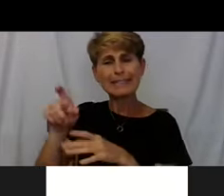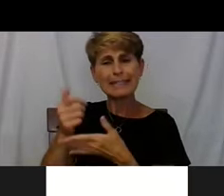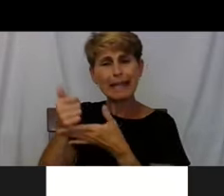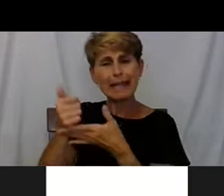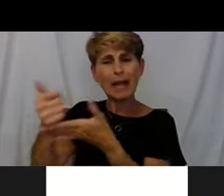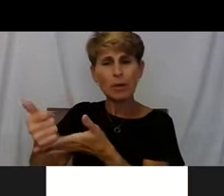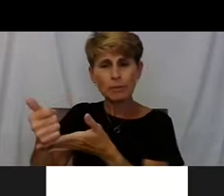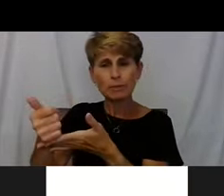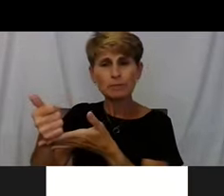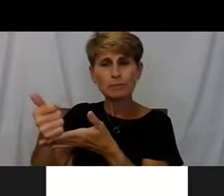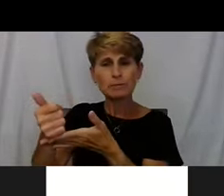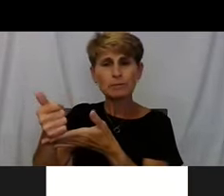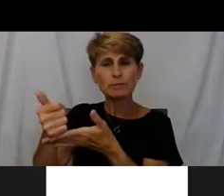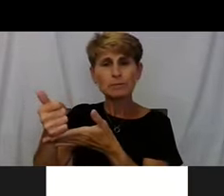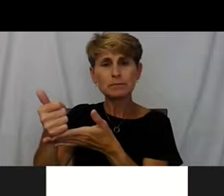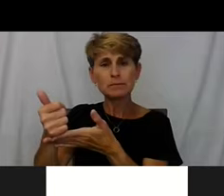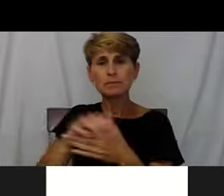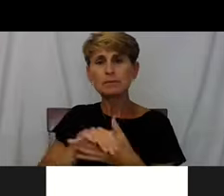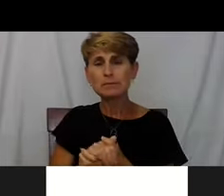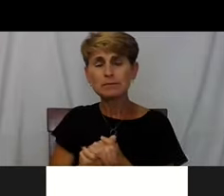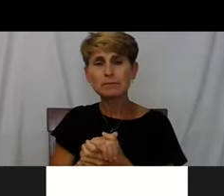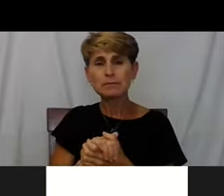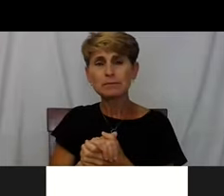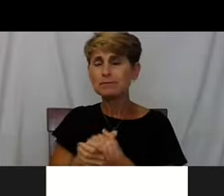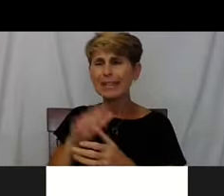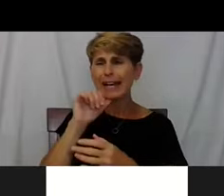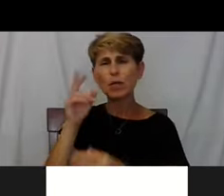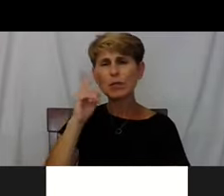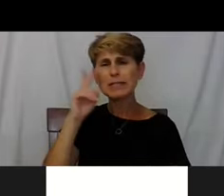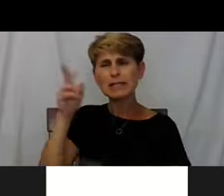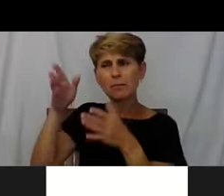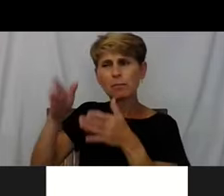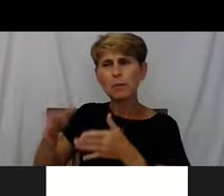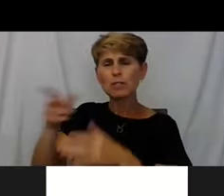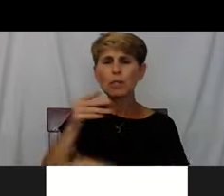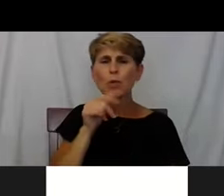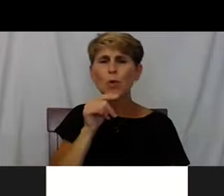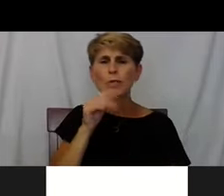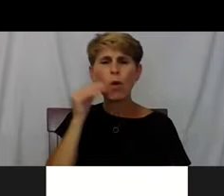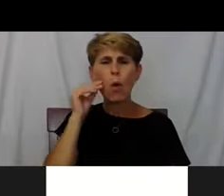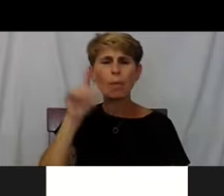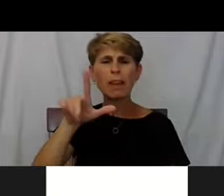I never really see a homeless person. I just see an individual who's who needs help.